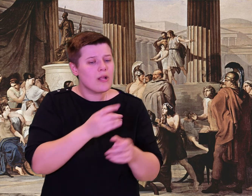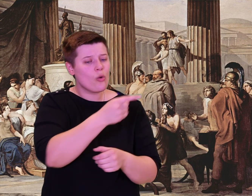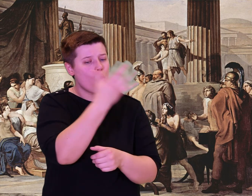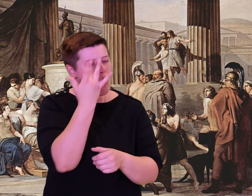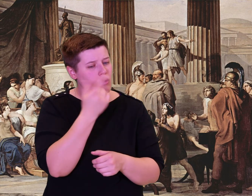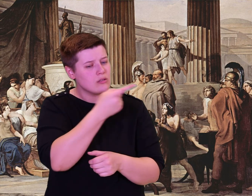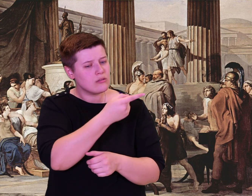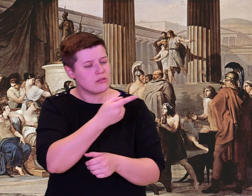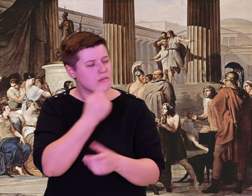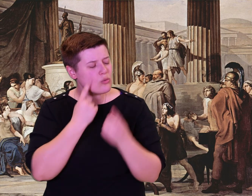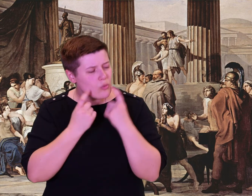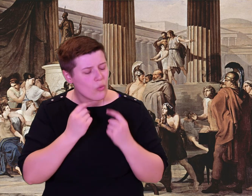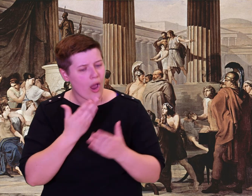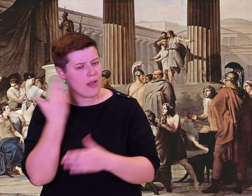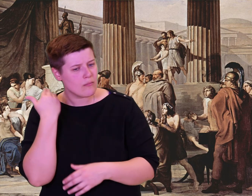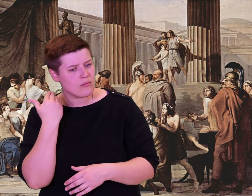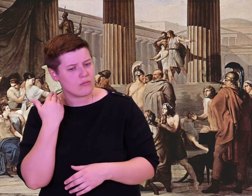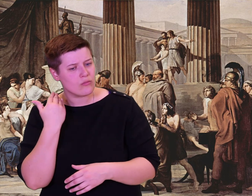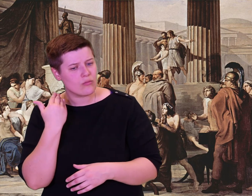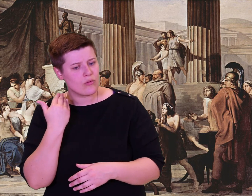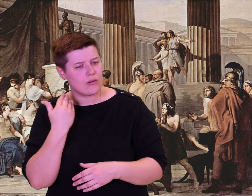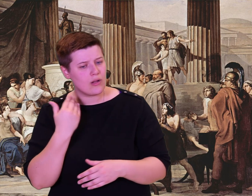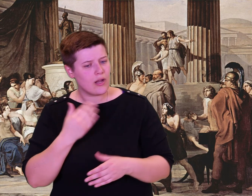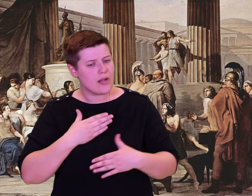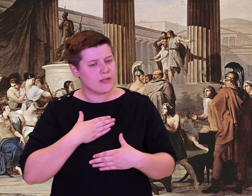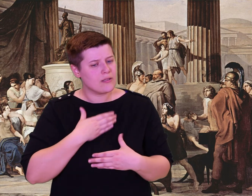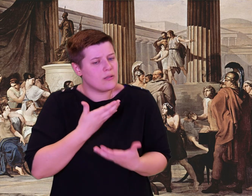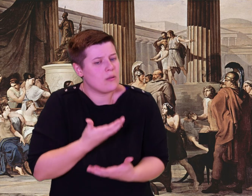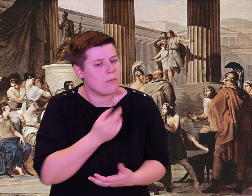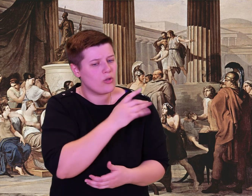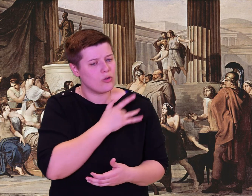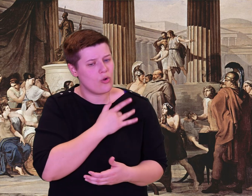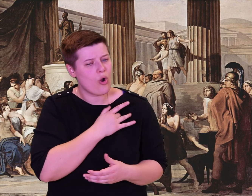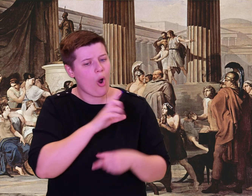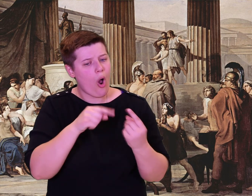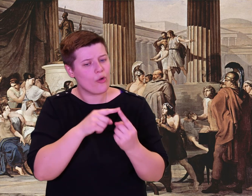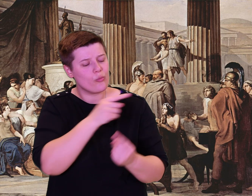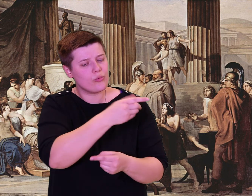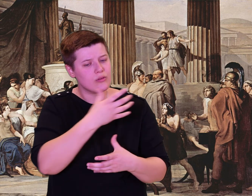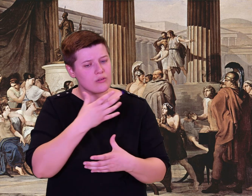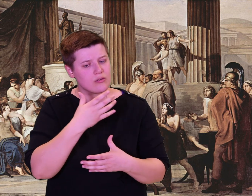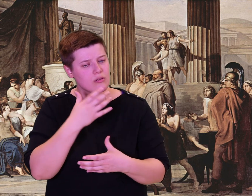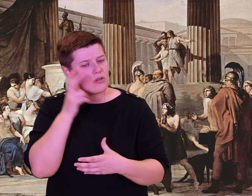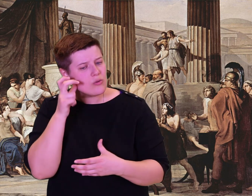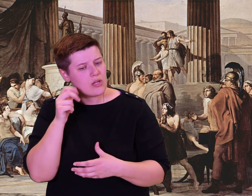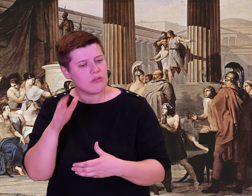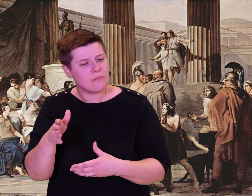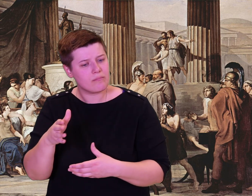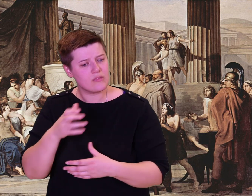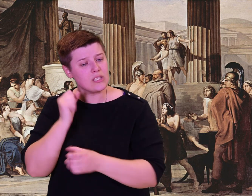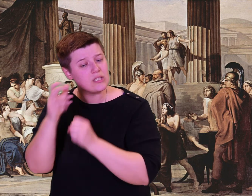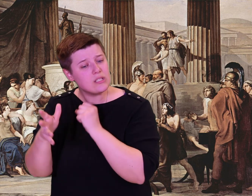wild and cruel, unwelcoming, and which were kind to visitors, respecting of gods? And